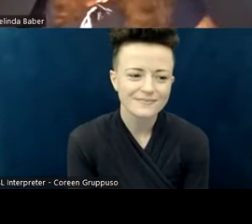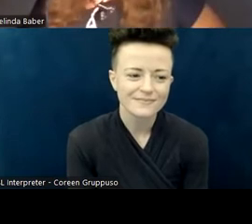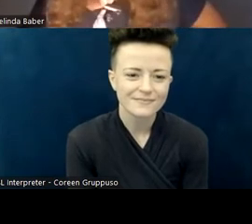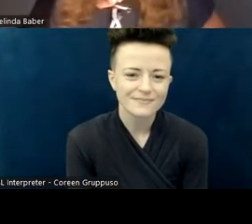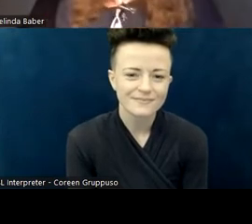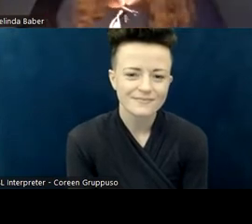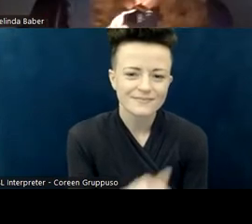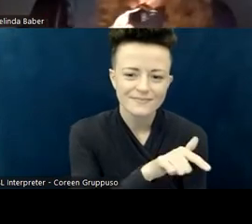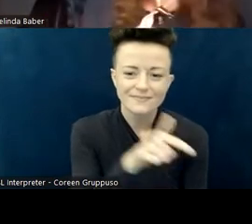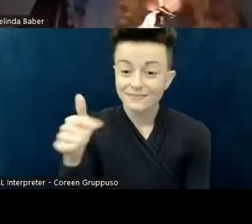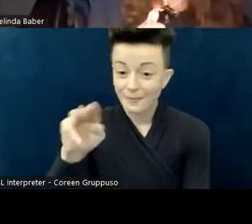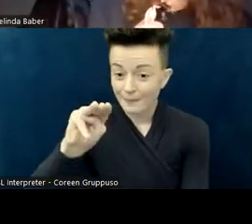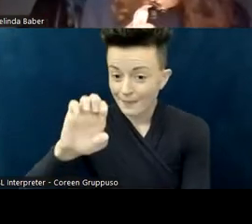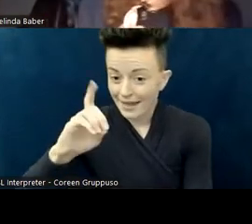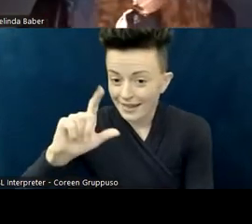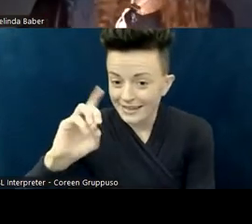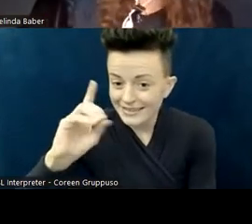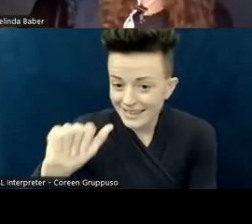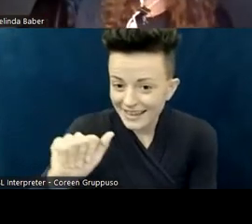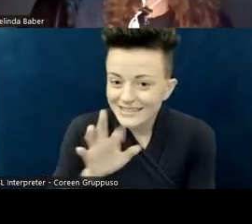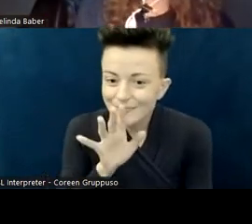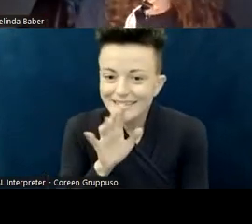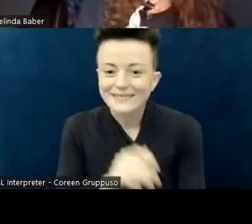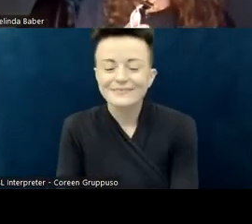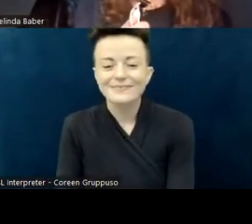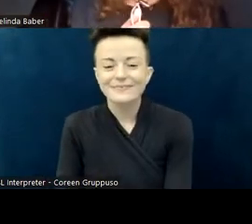This is Melinda speaking again. We wanted to begin our talk